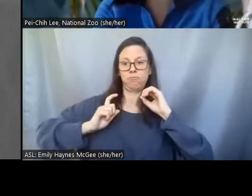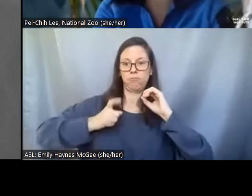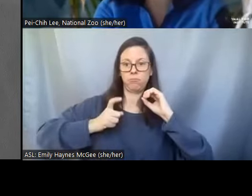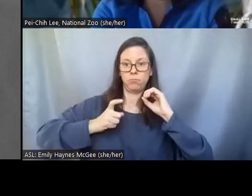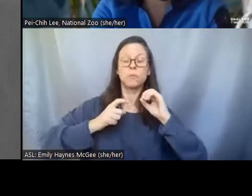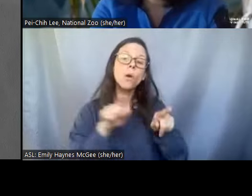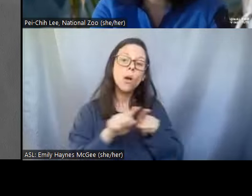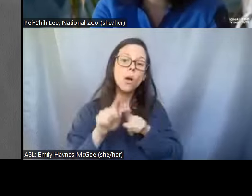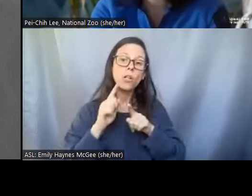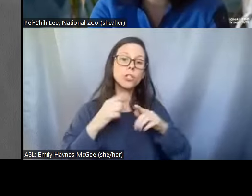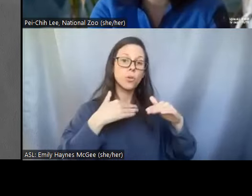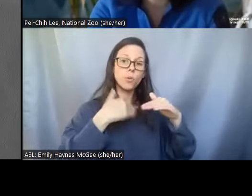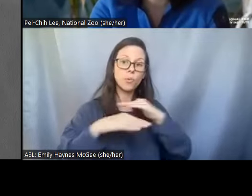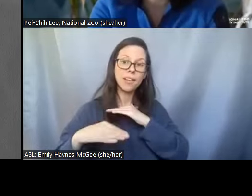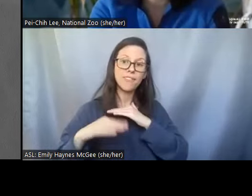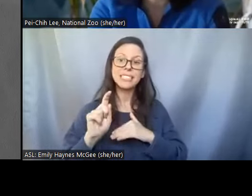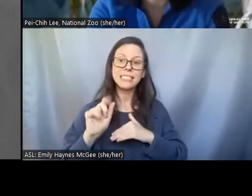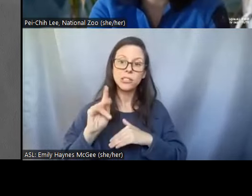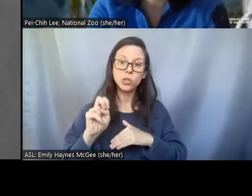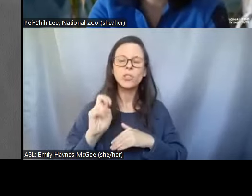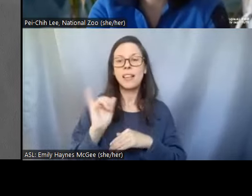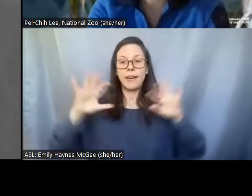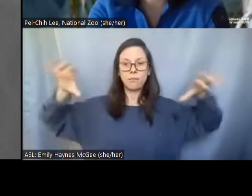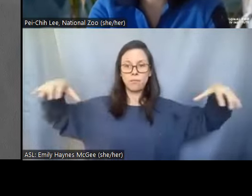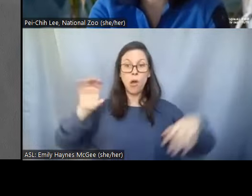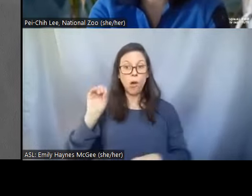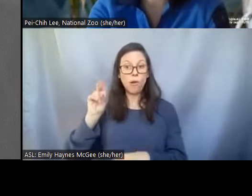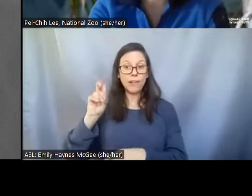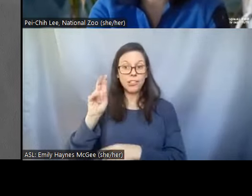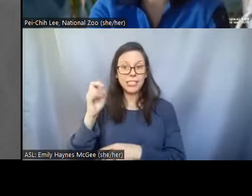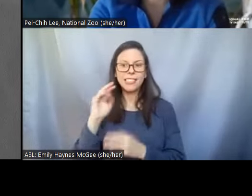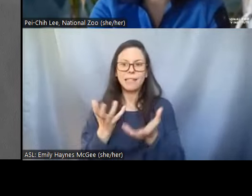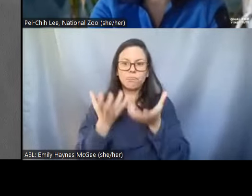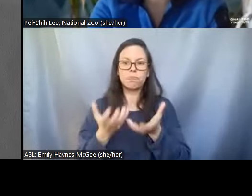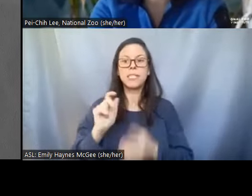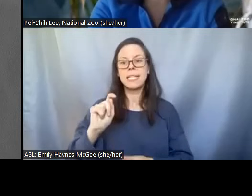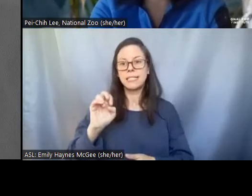including ovarian tissues and testicular tissues and we're actually using domestic cat as our model.